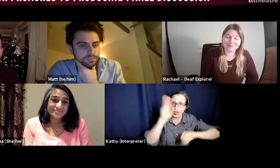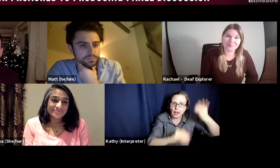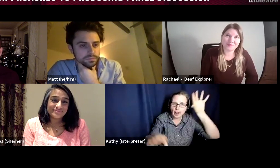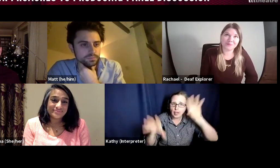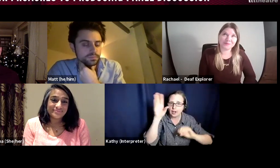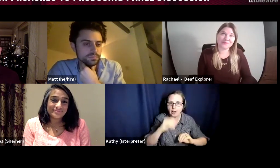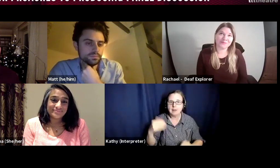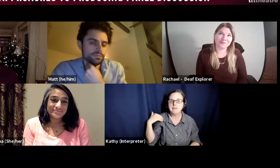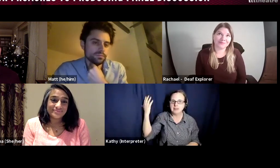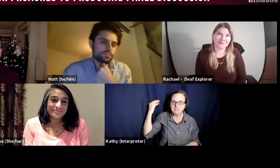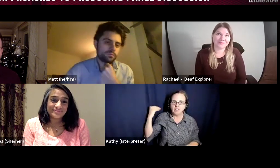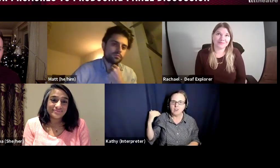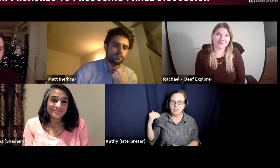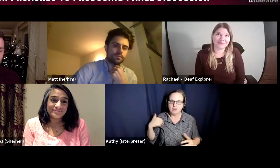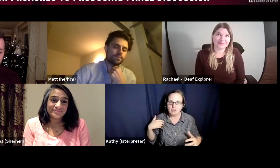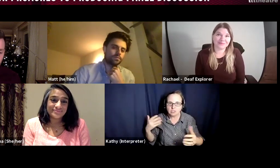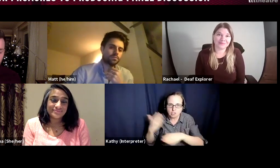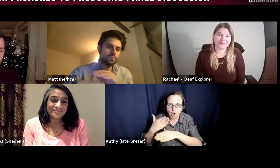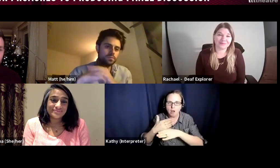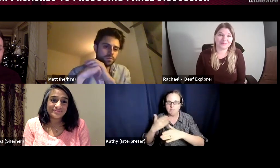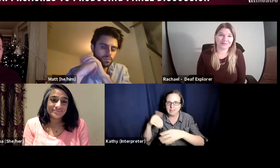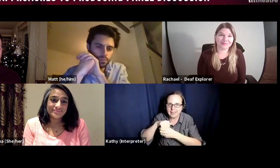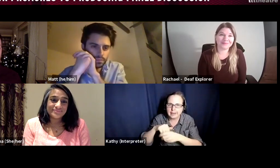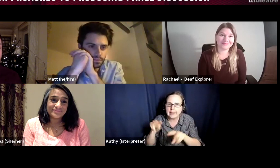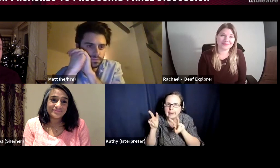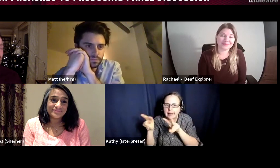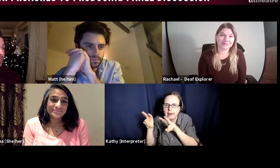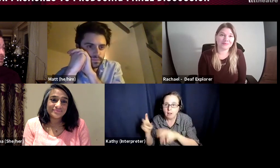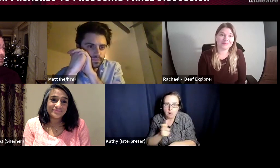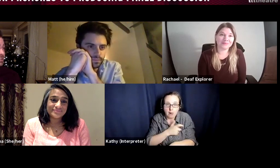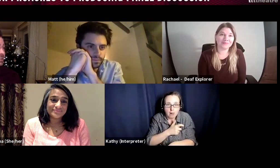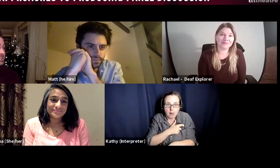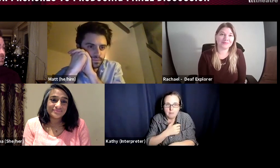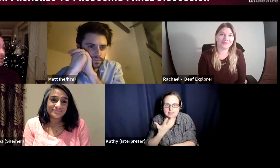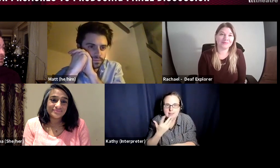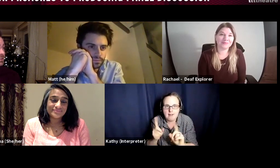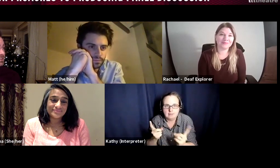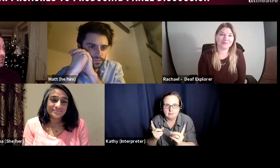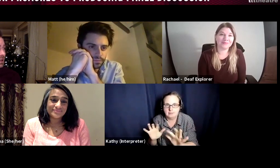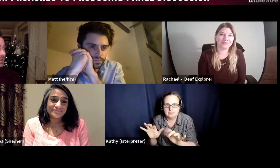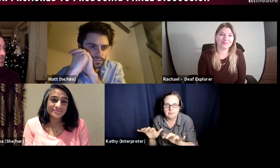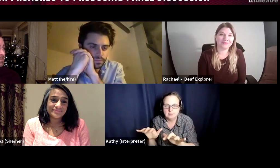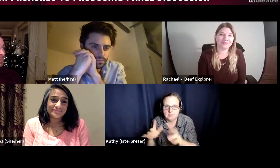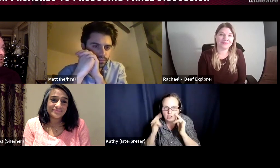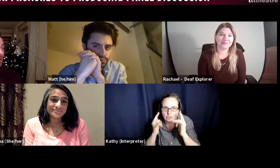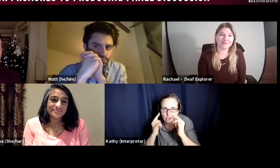and going through several jobs, I was really nervous about making mistakes because at times